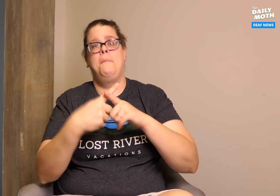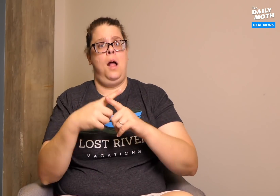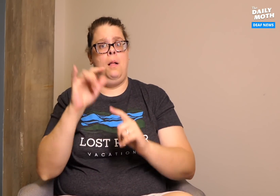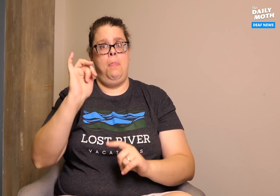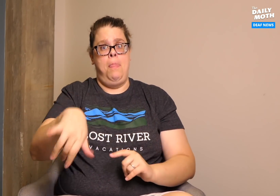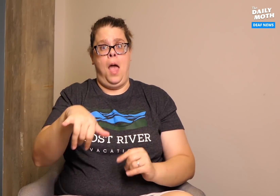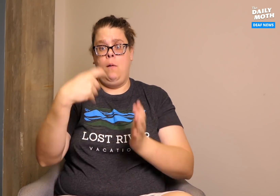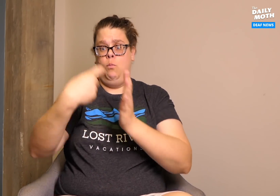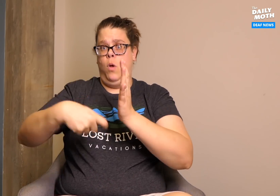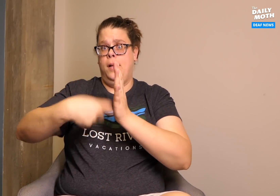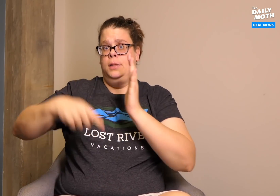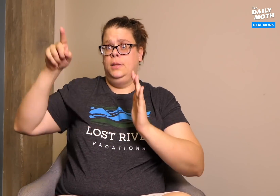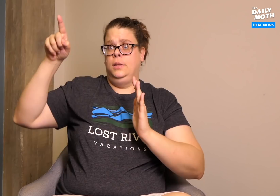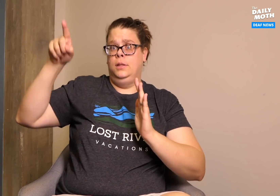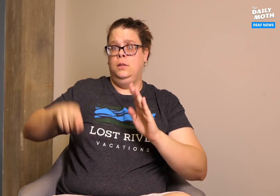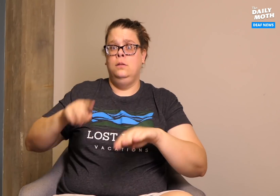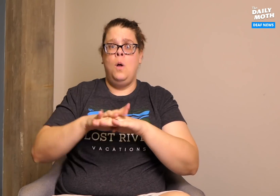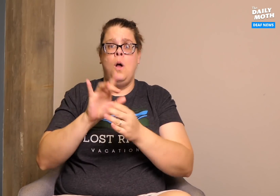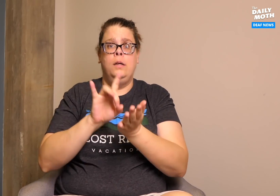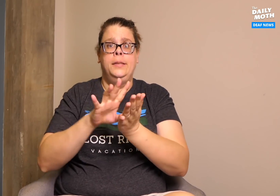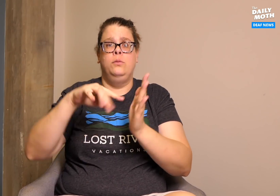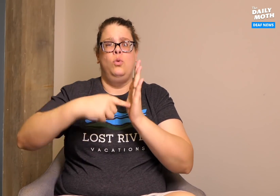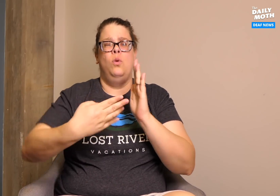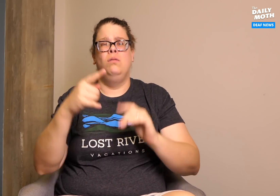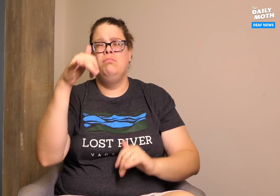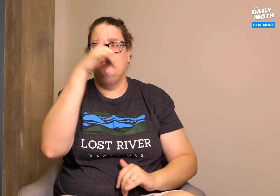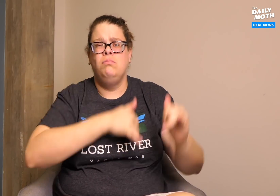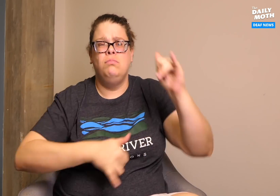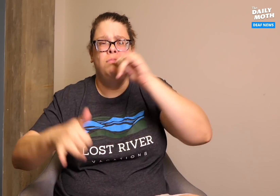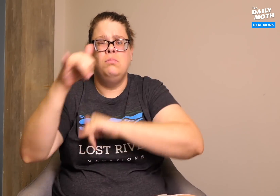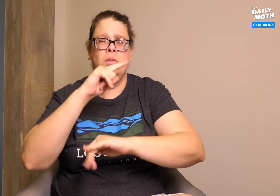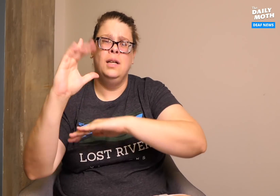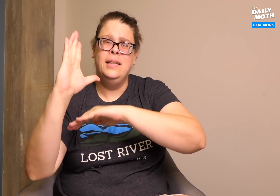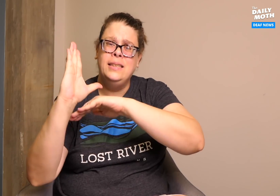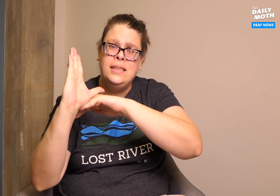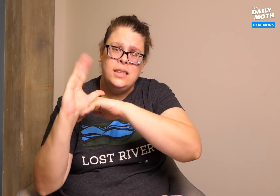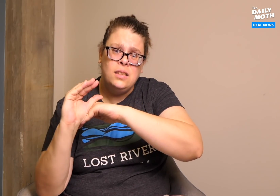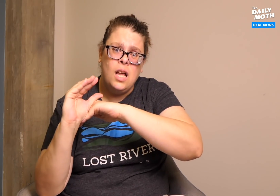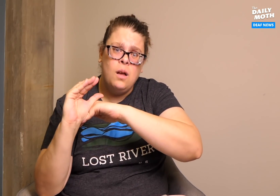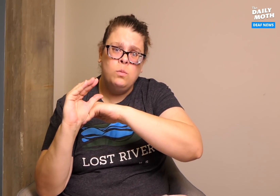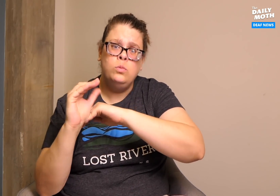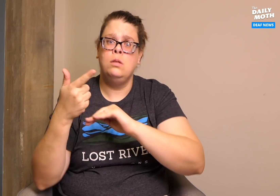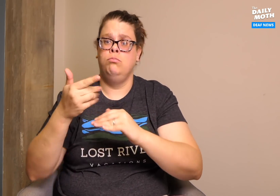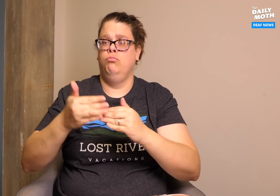Also, the pricing list on the Kickstarter includes amazing discounts!